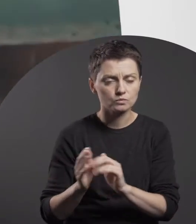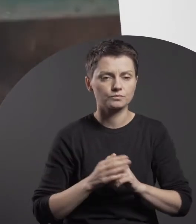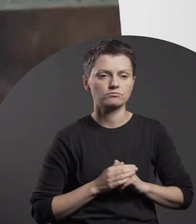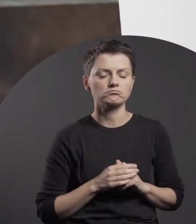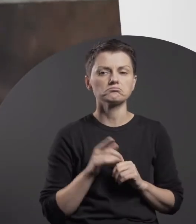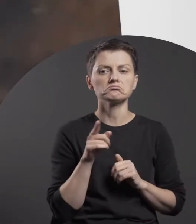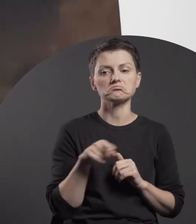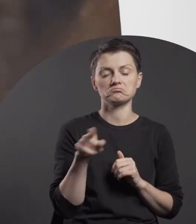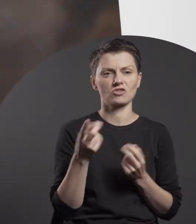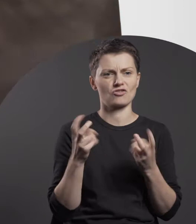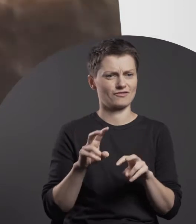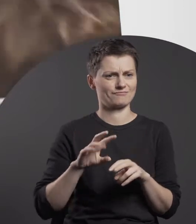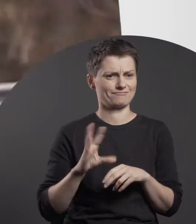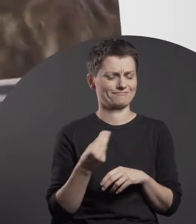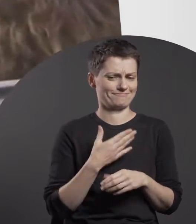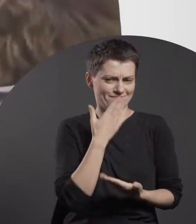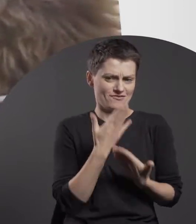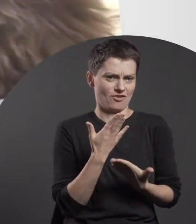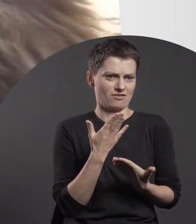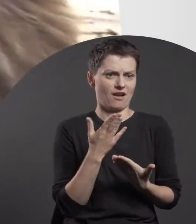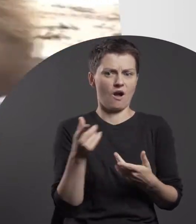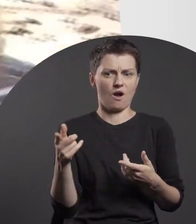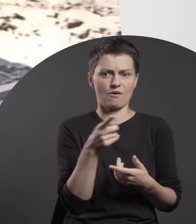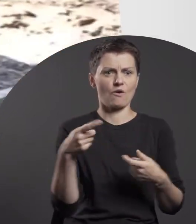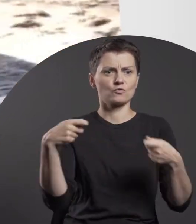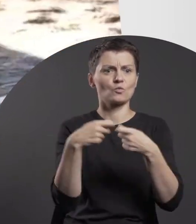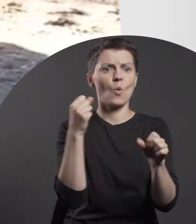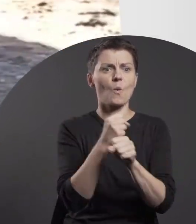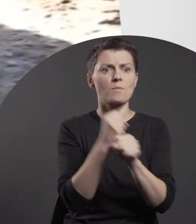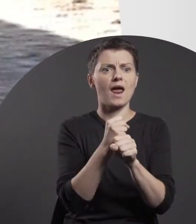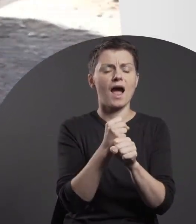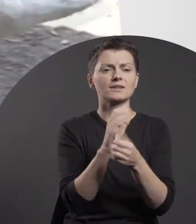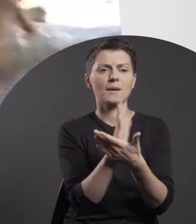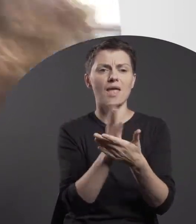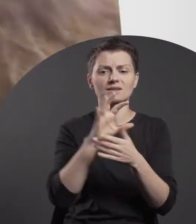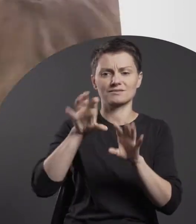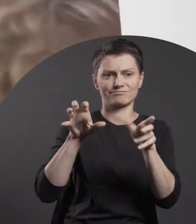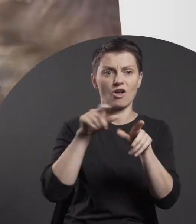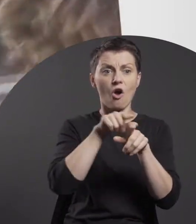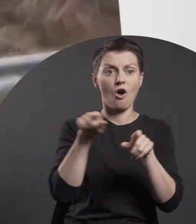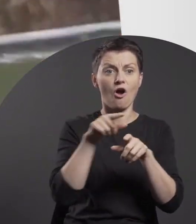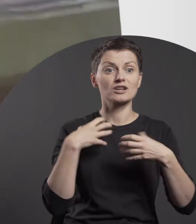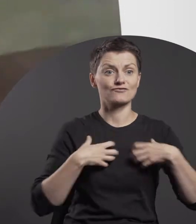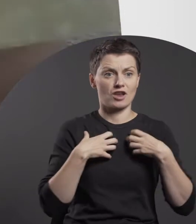the artist creates an eerie illusion of inter-species cooperation between animals.